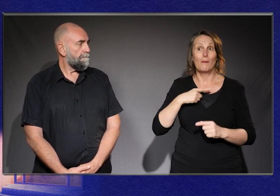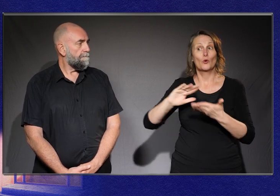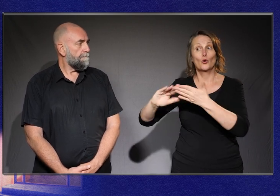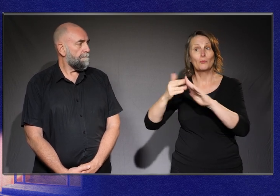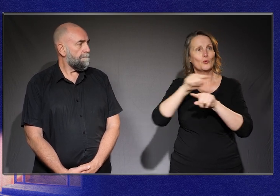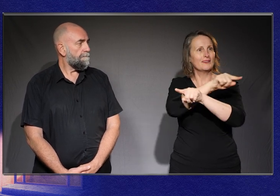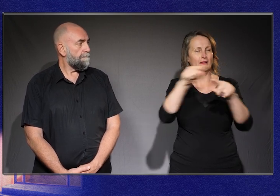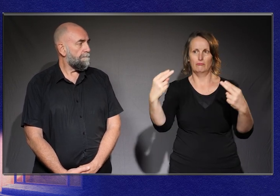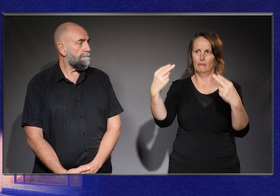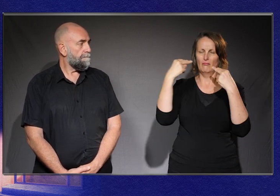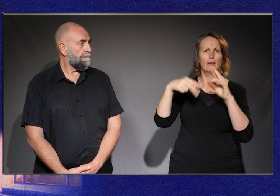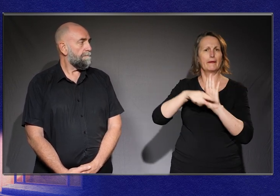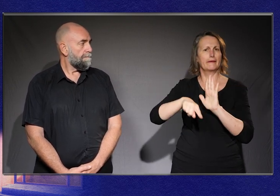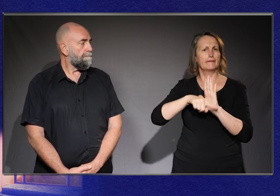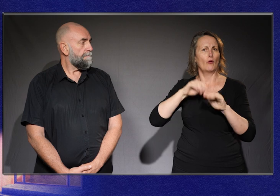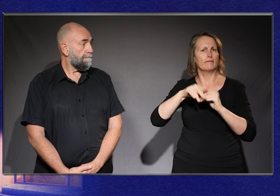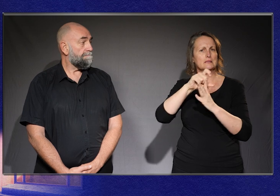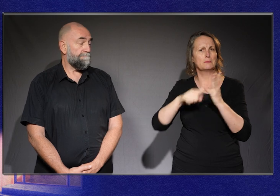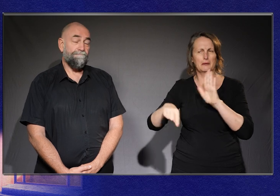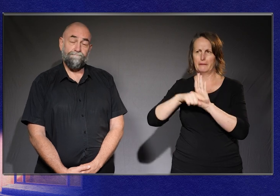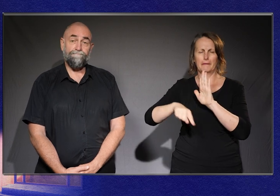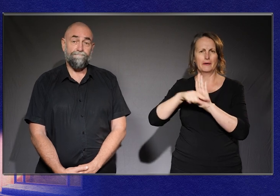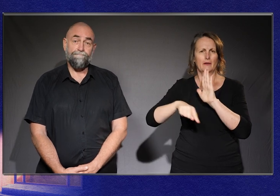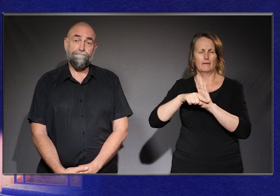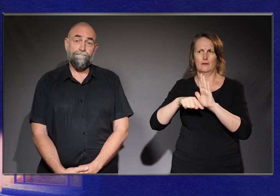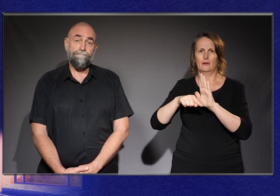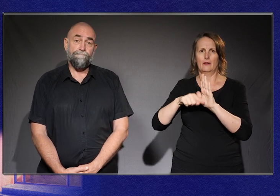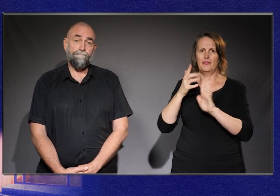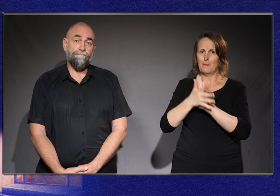negative view of disability this may influence how my kid sees themselves.